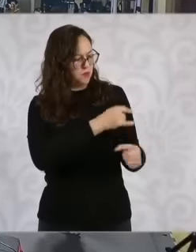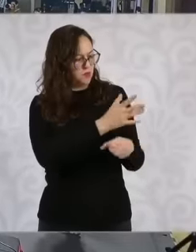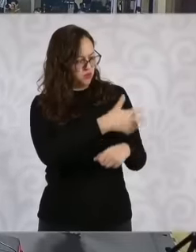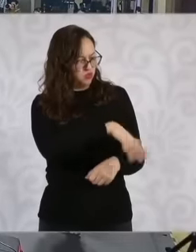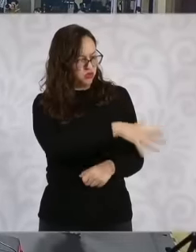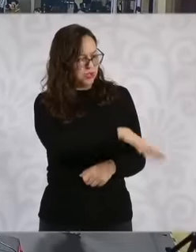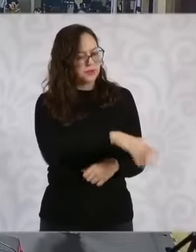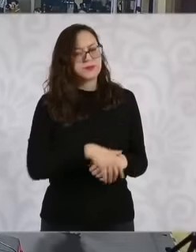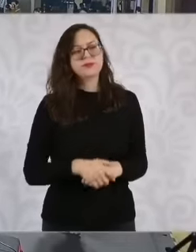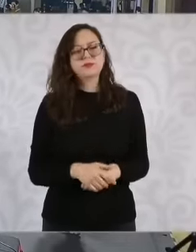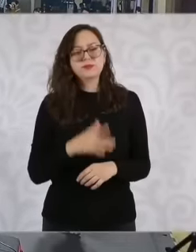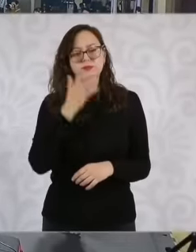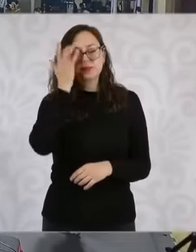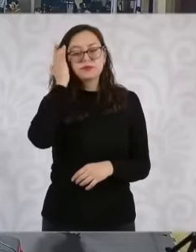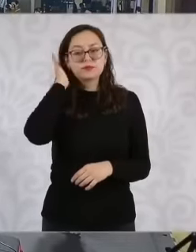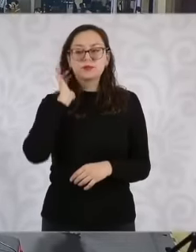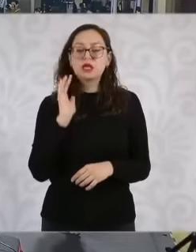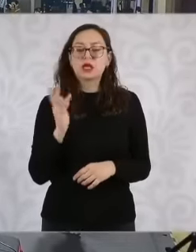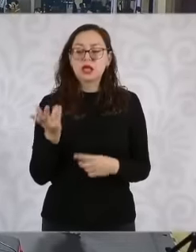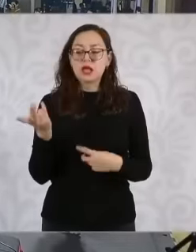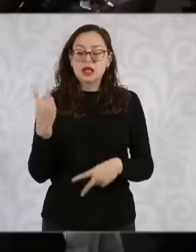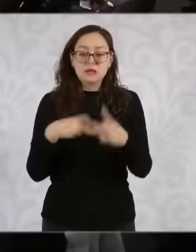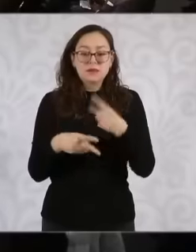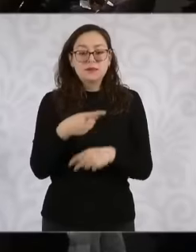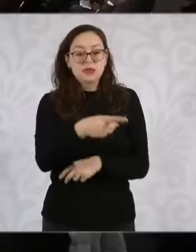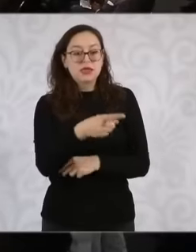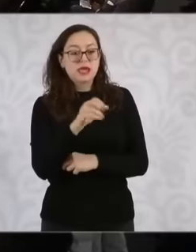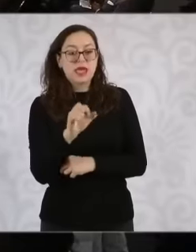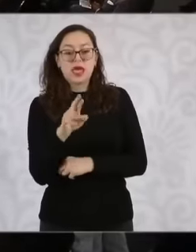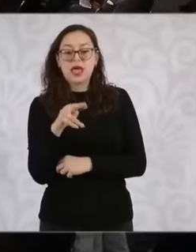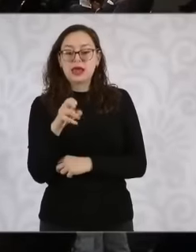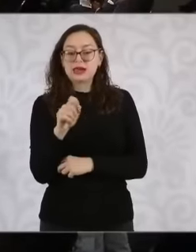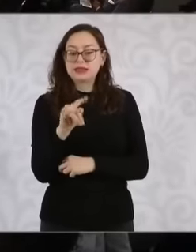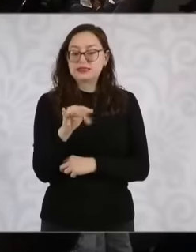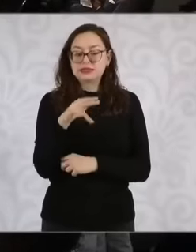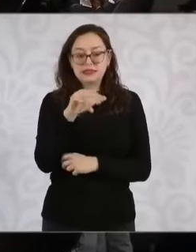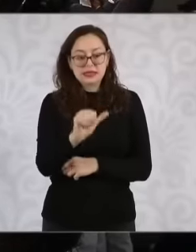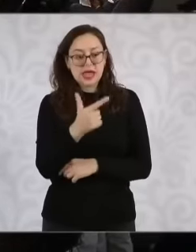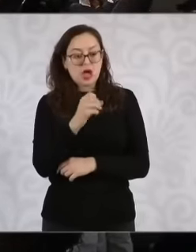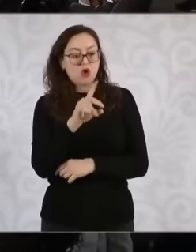she was in the Senate of the Republic and there we were talking about some issues with her